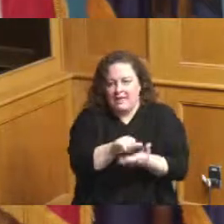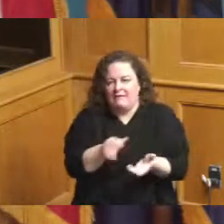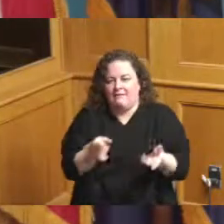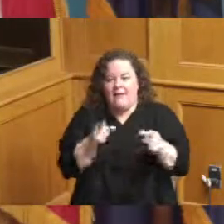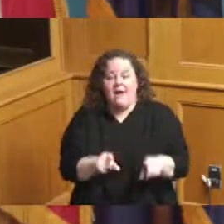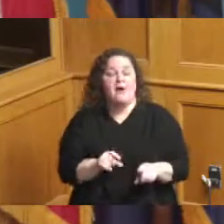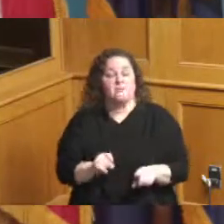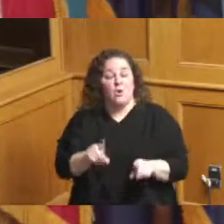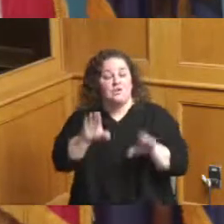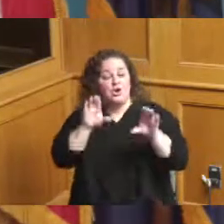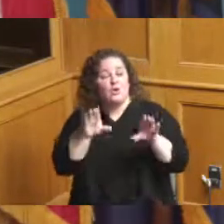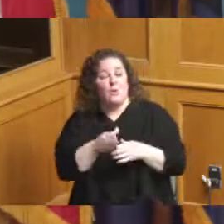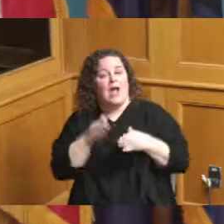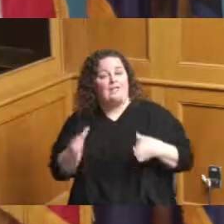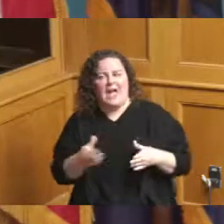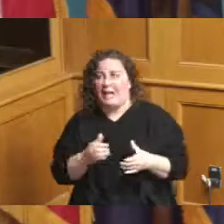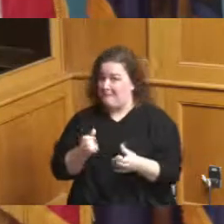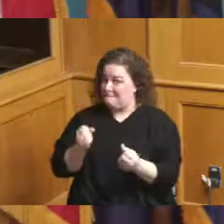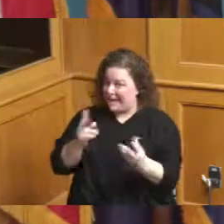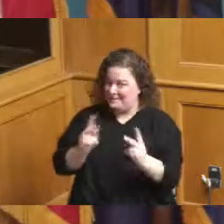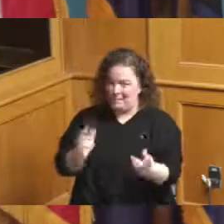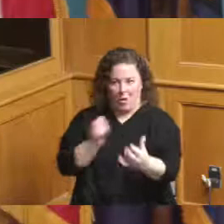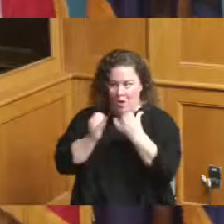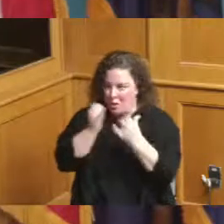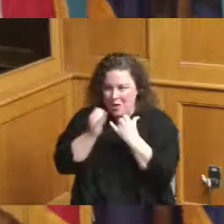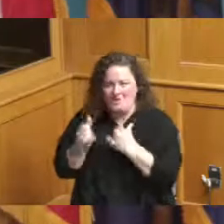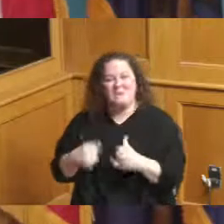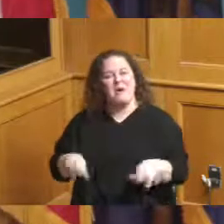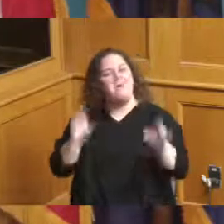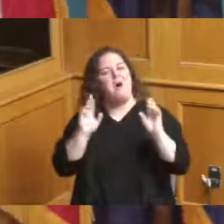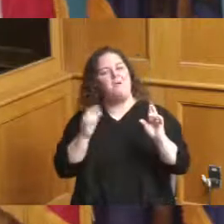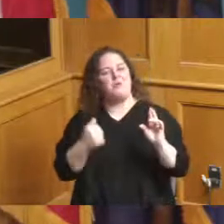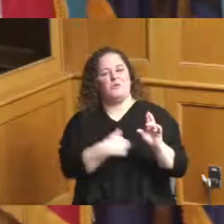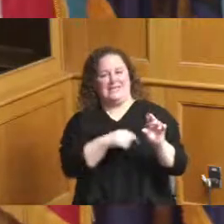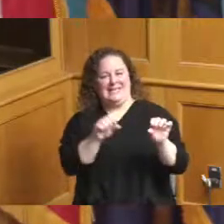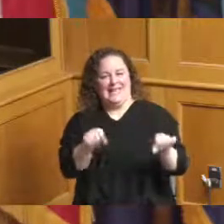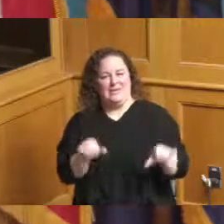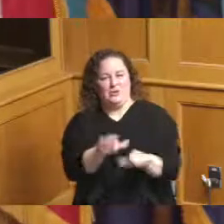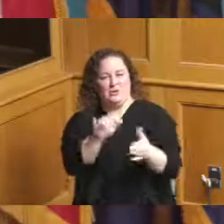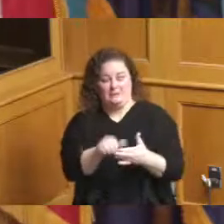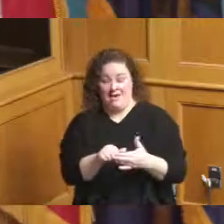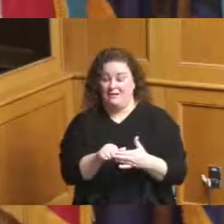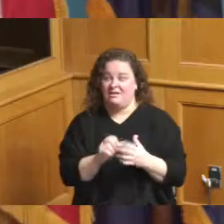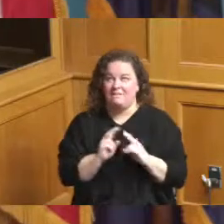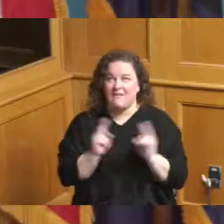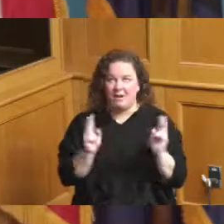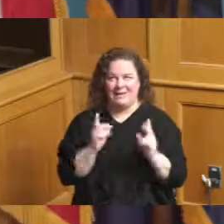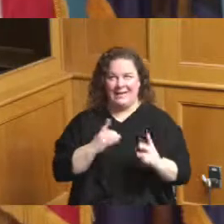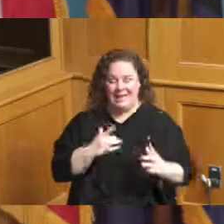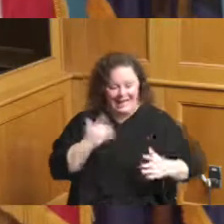of calls about it so hopefully we'll be able to to do it it's just such an exciting time for our city